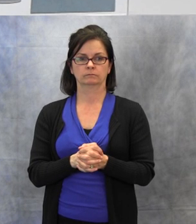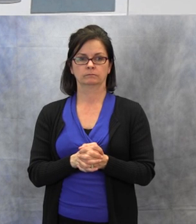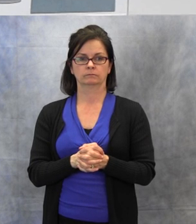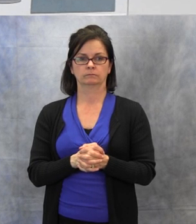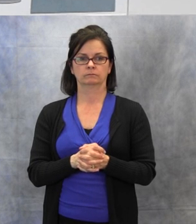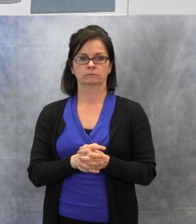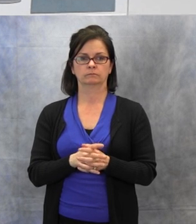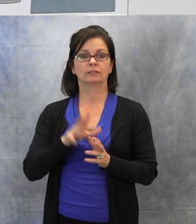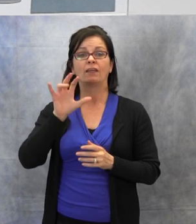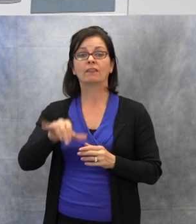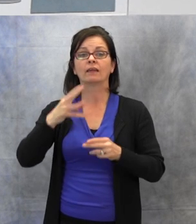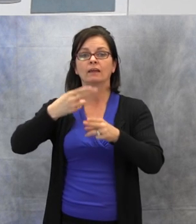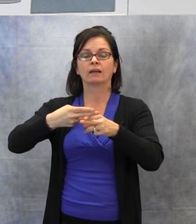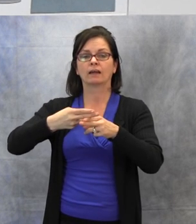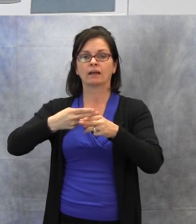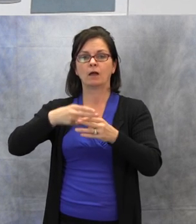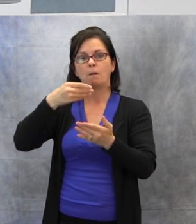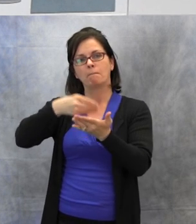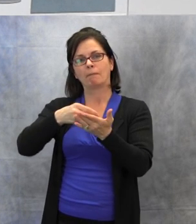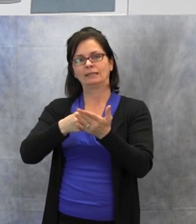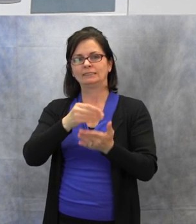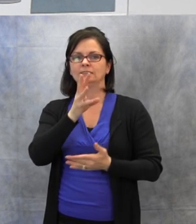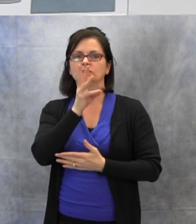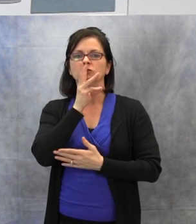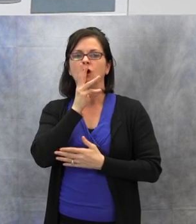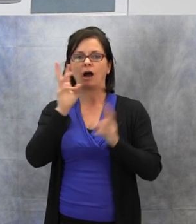just like What's the Problem?, that I showed earlier,